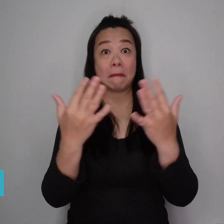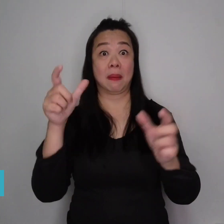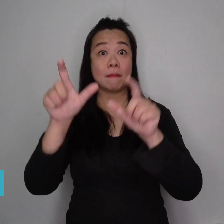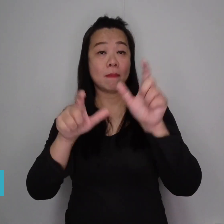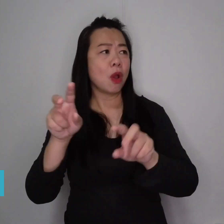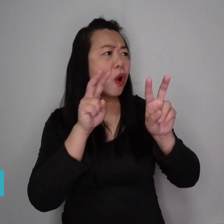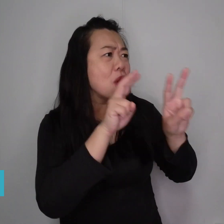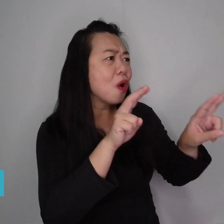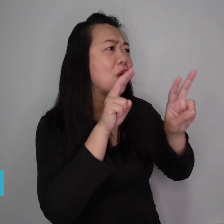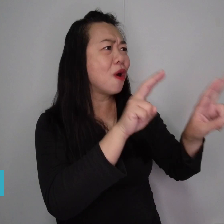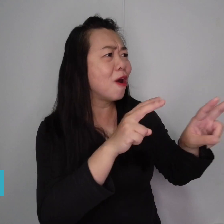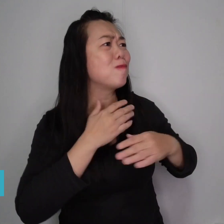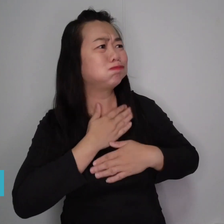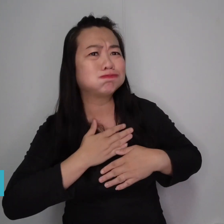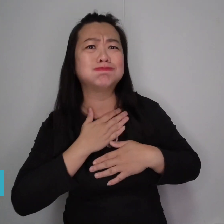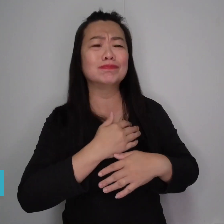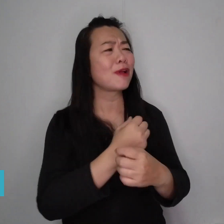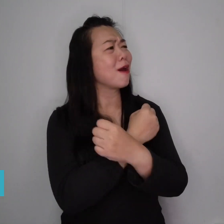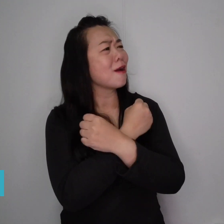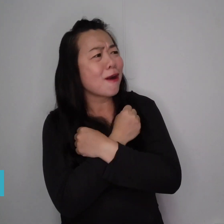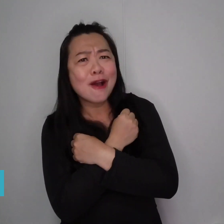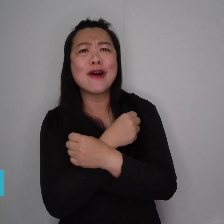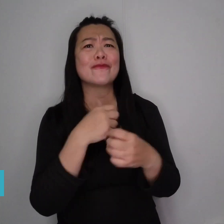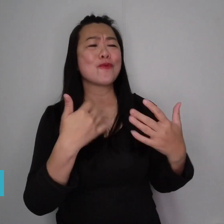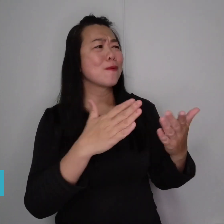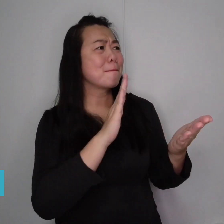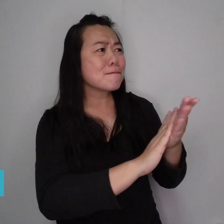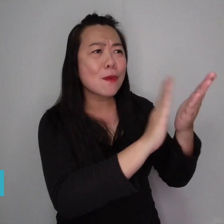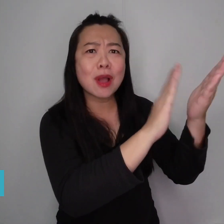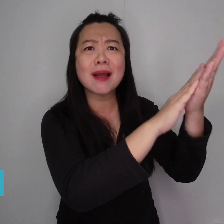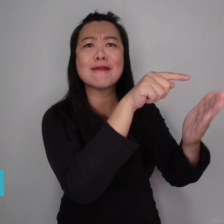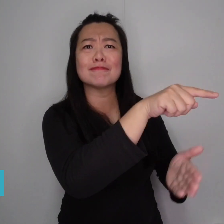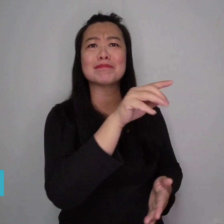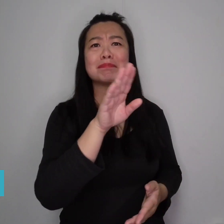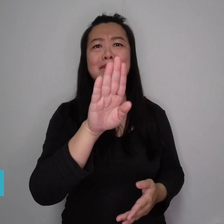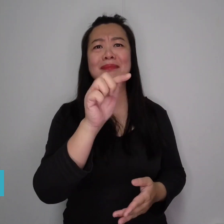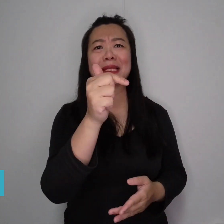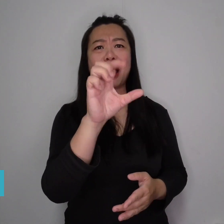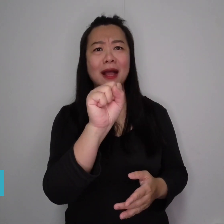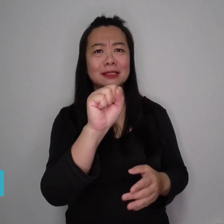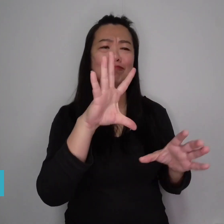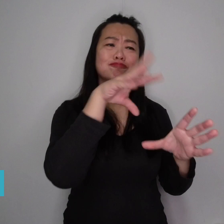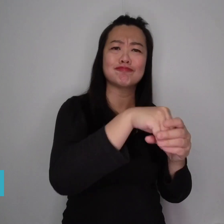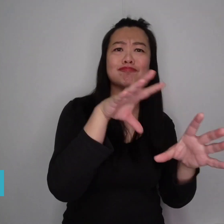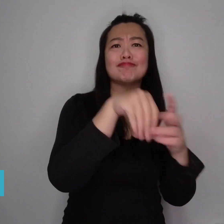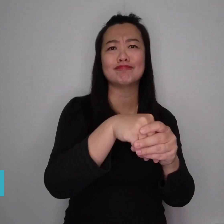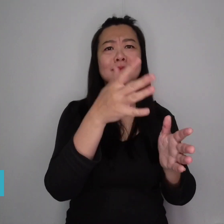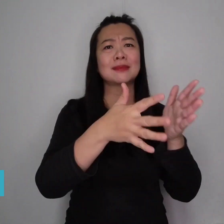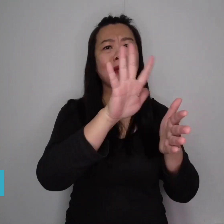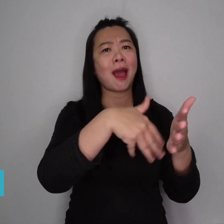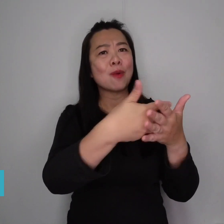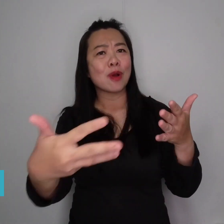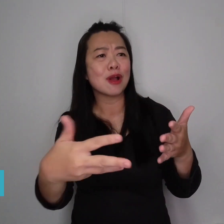and praised BTS for incorporating sign language into their